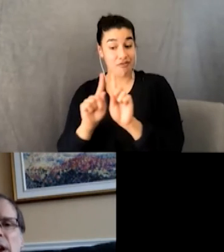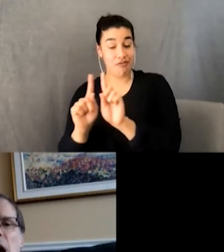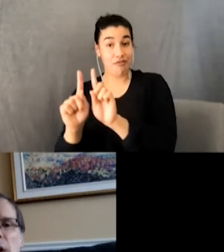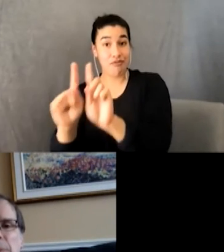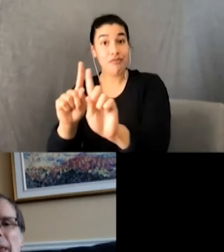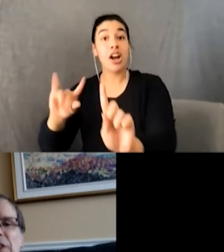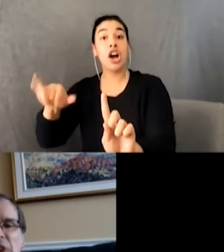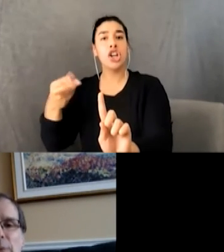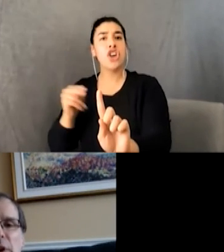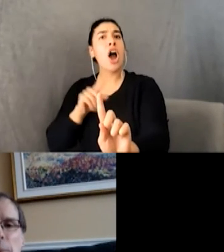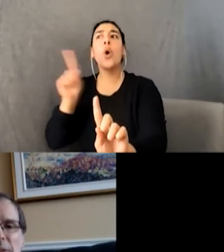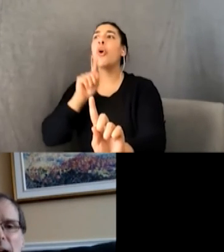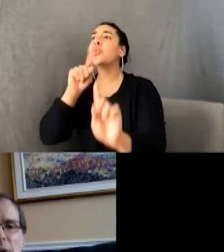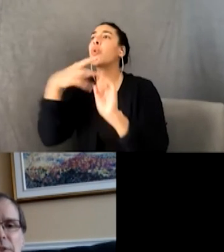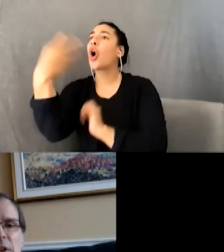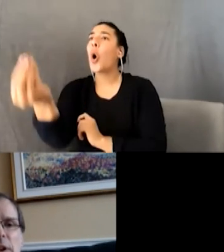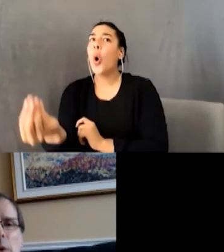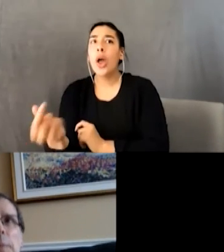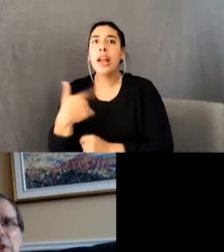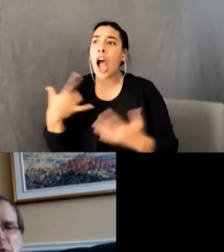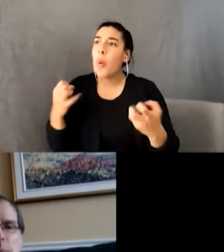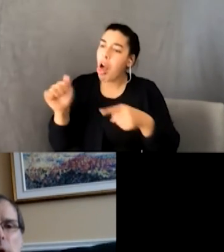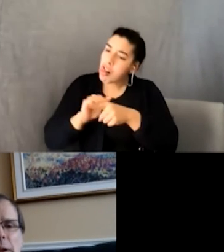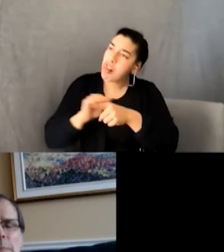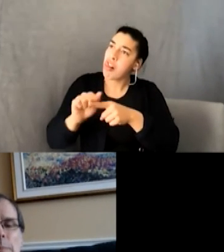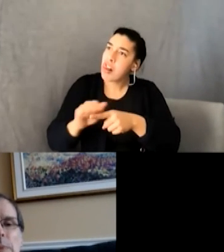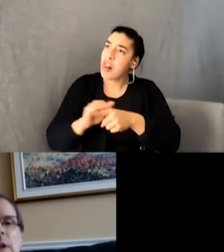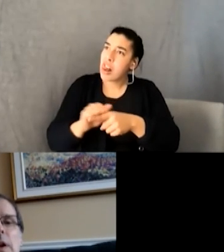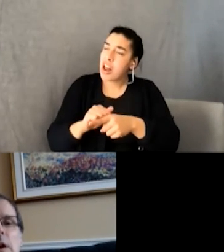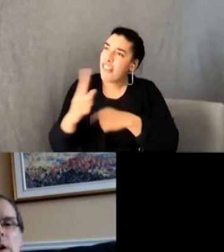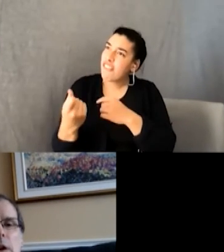“I was planning to jam for a couple of hours. What about you, New Boy?”